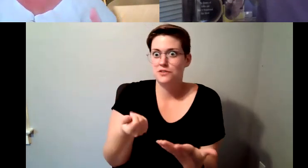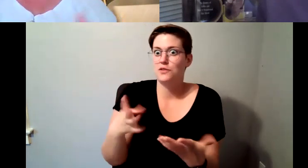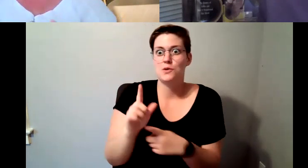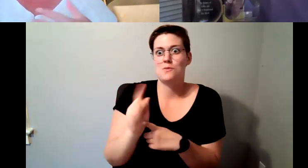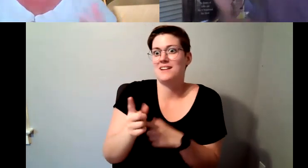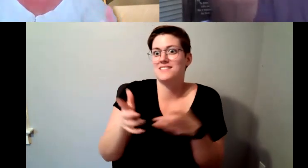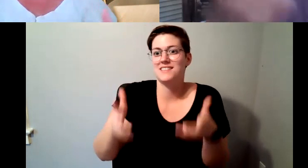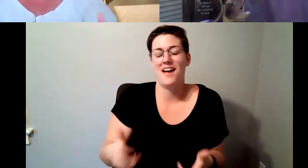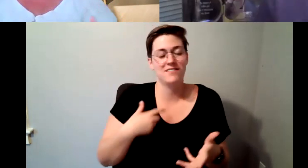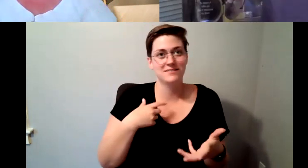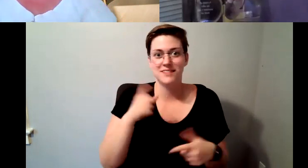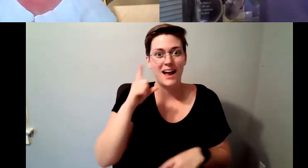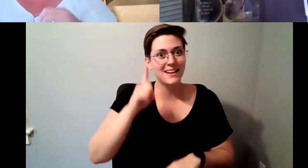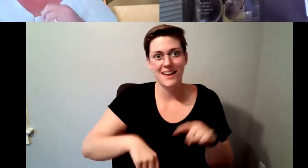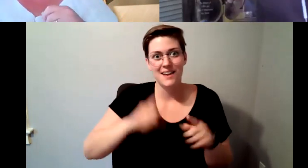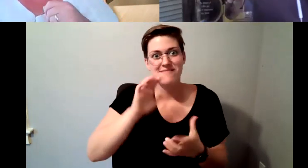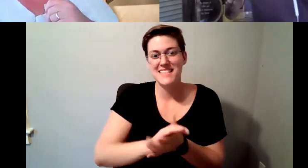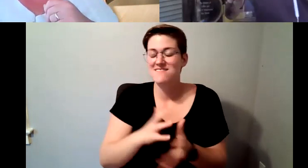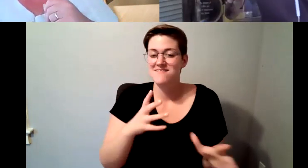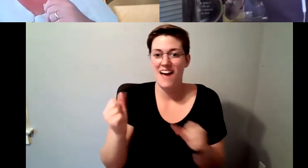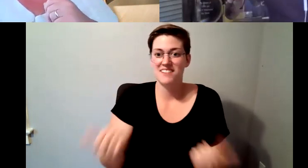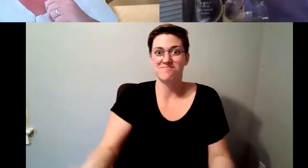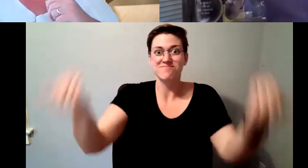D. Major Cohen: God, you know I said we should plan for hours so.